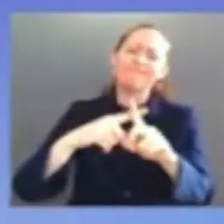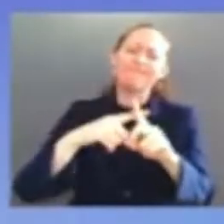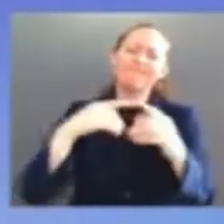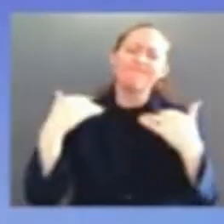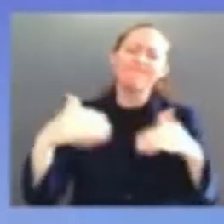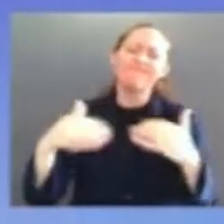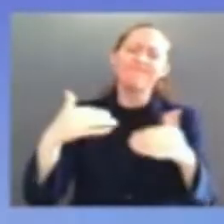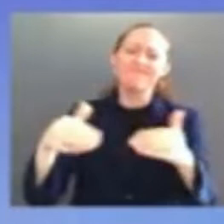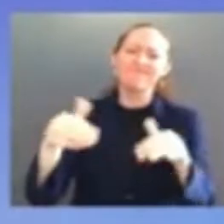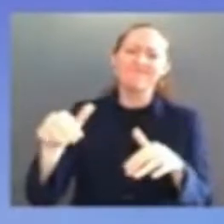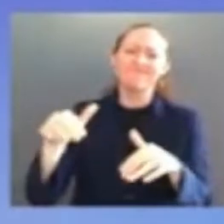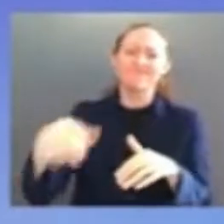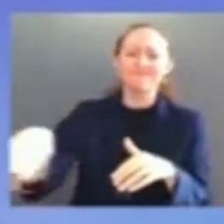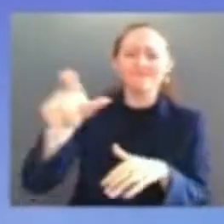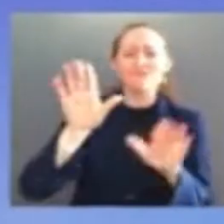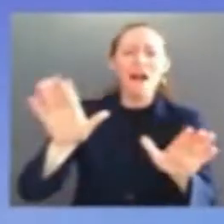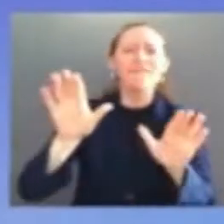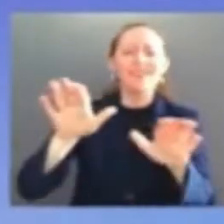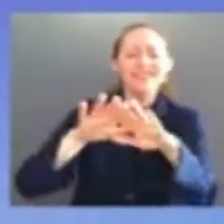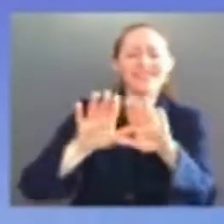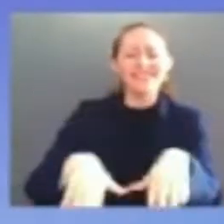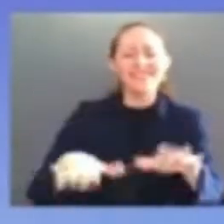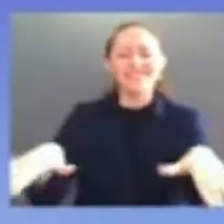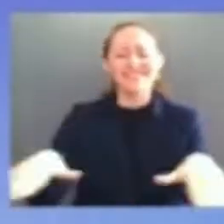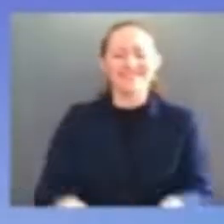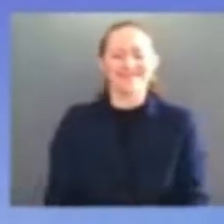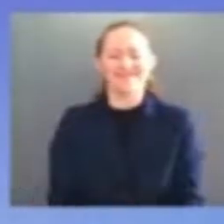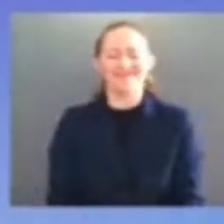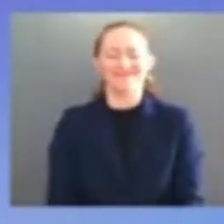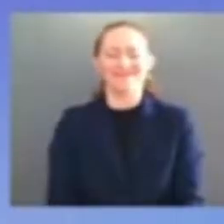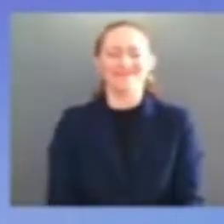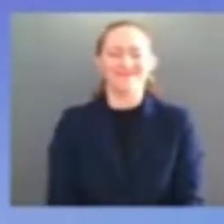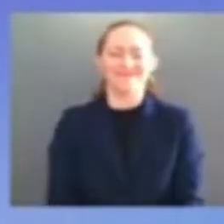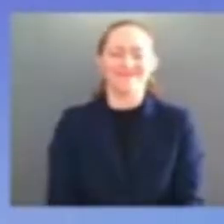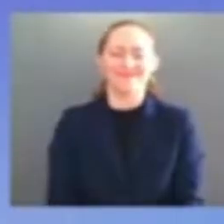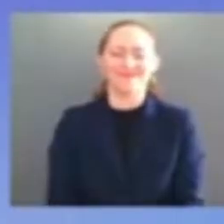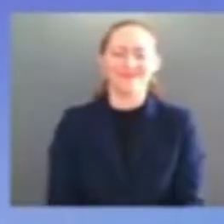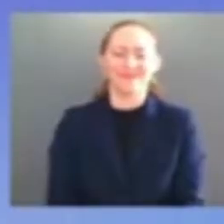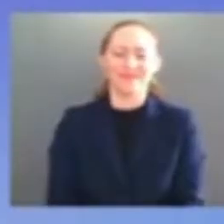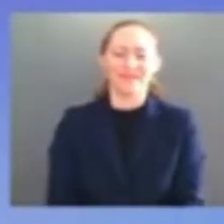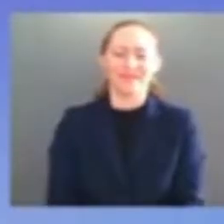up millions of americans who watched you judge jackson especially women and women of color